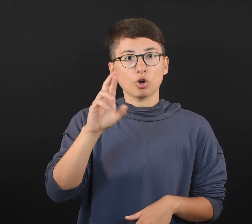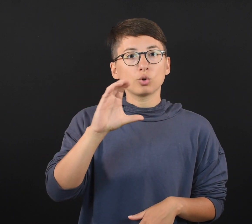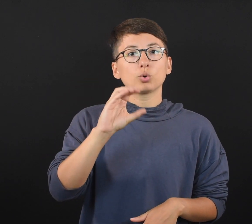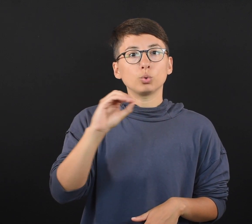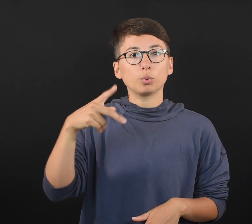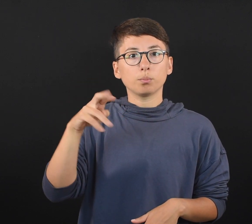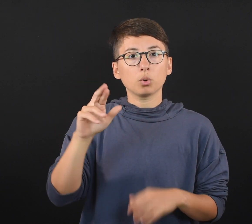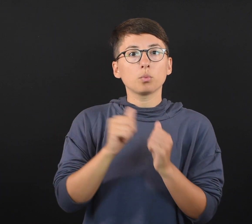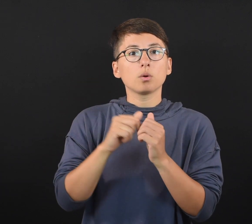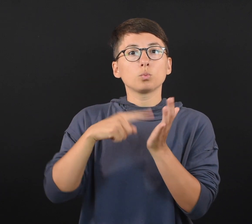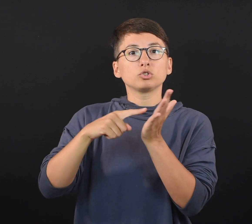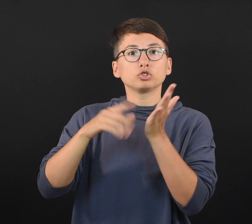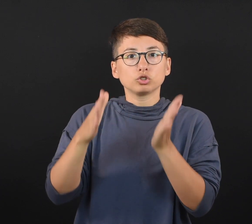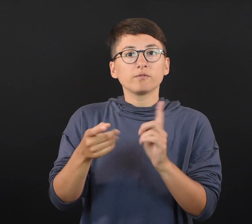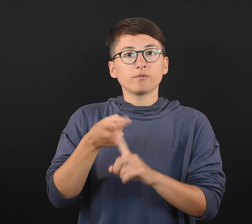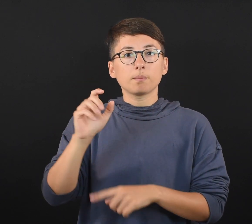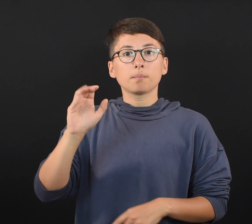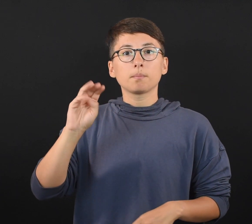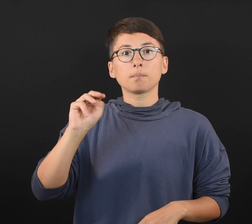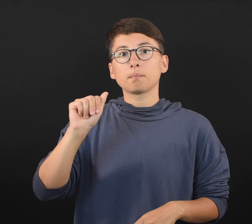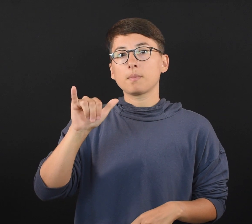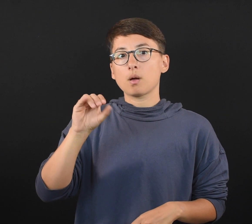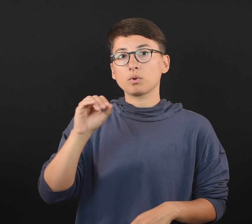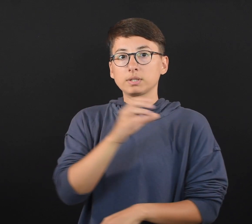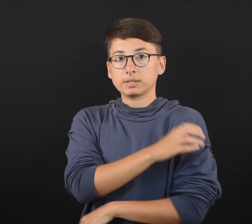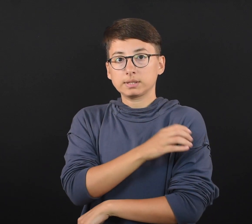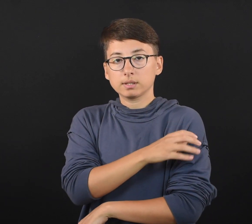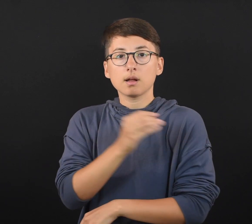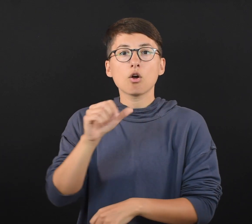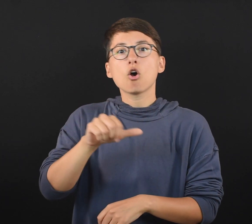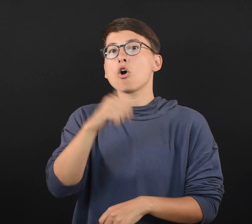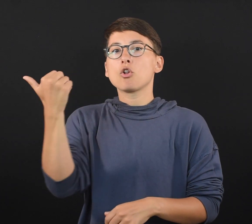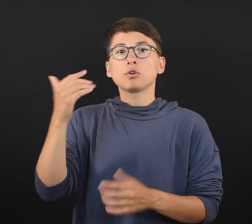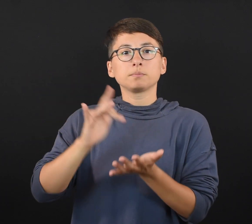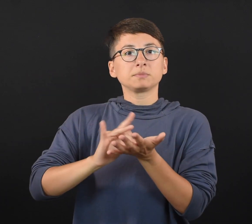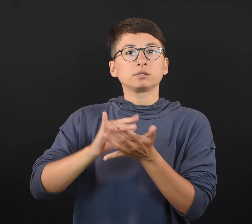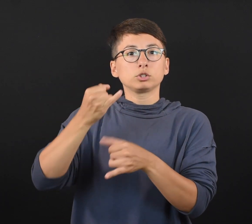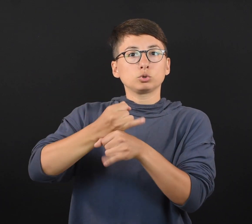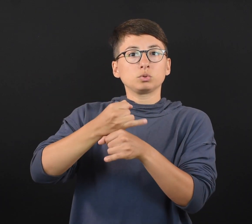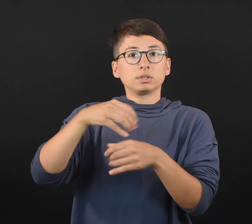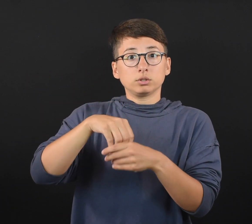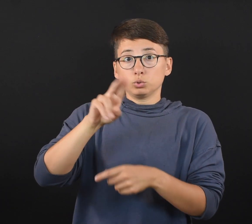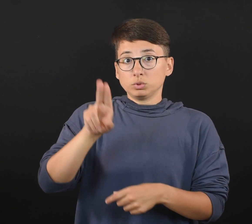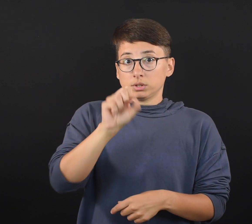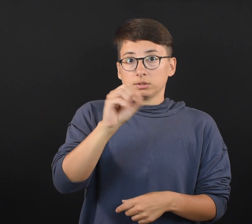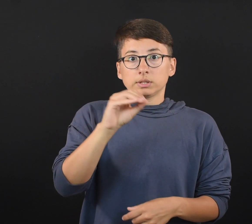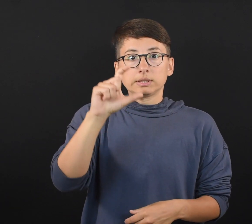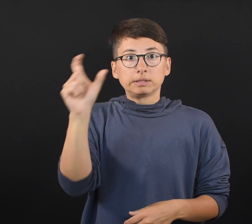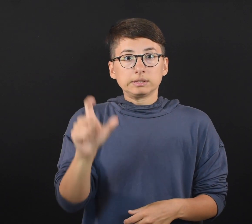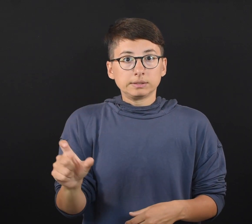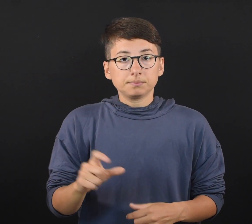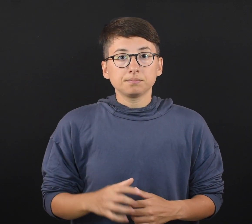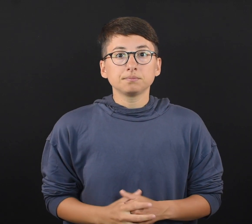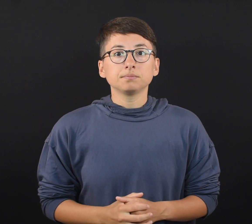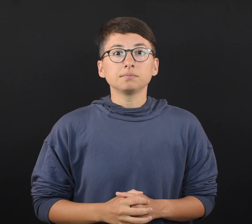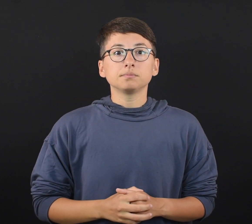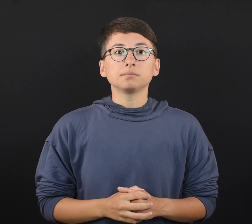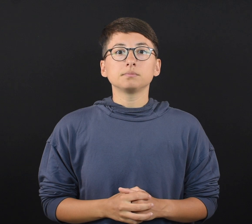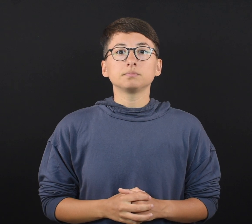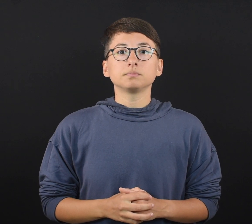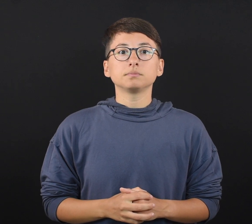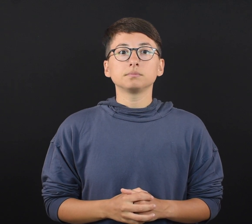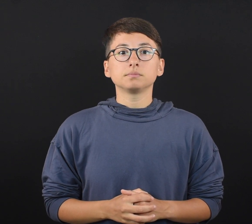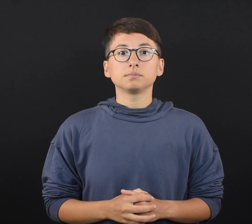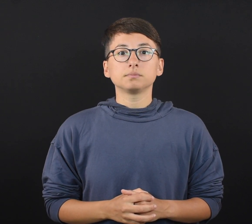U.S. and Italy, are published in Circulation.